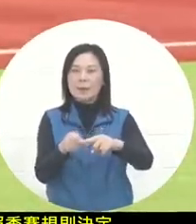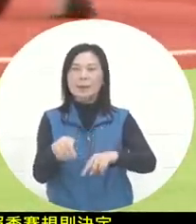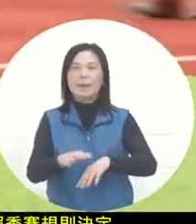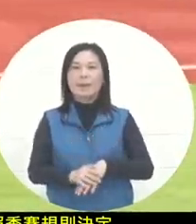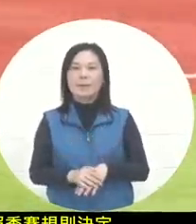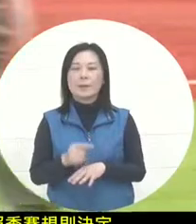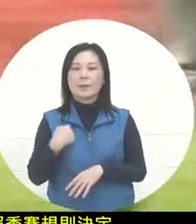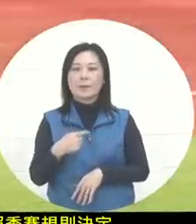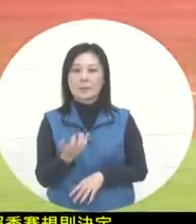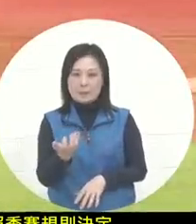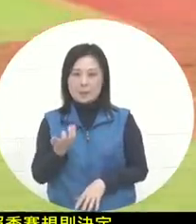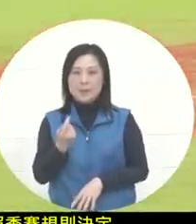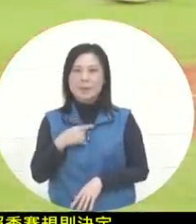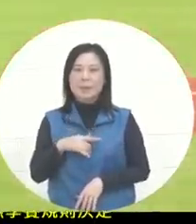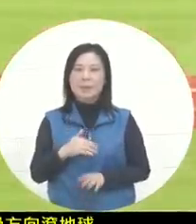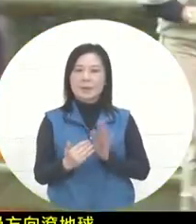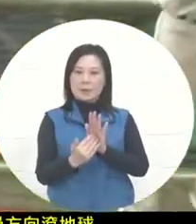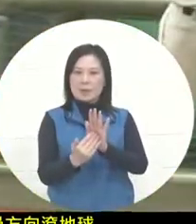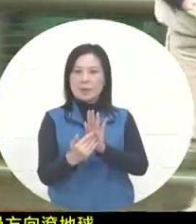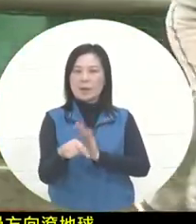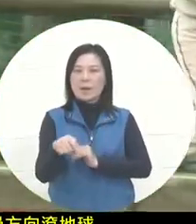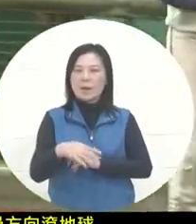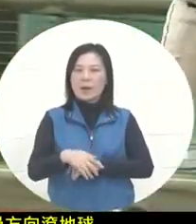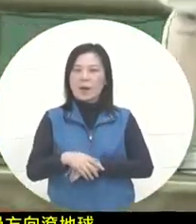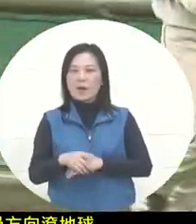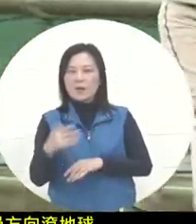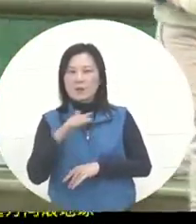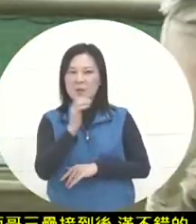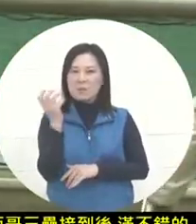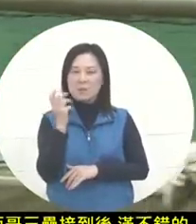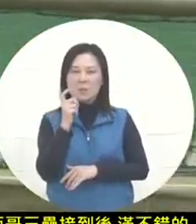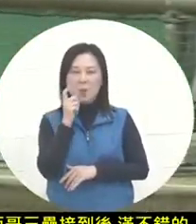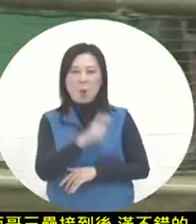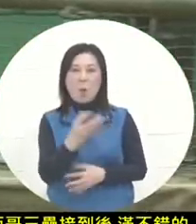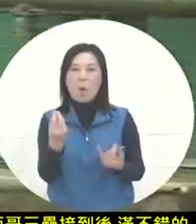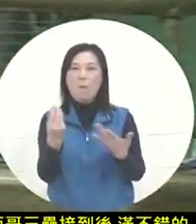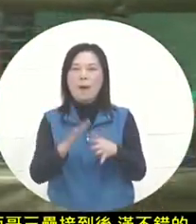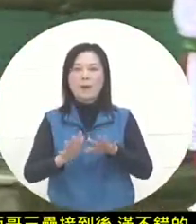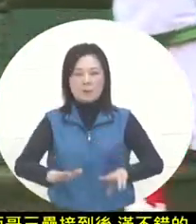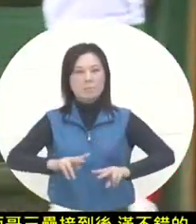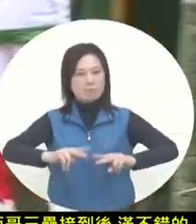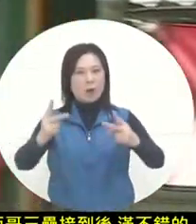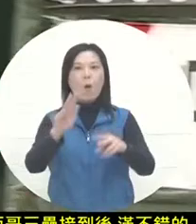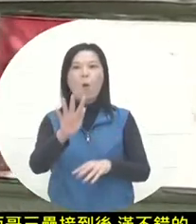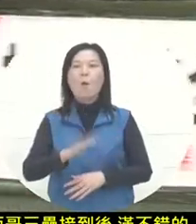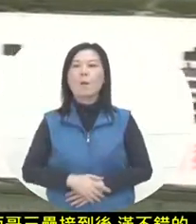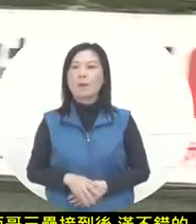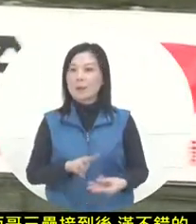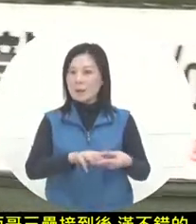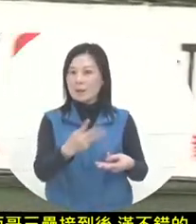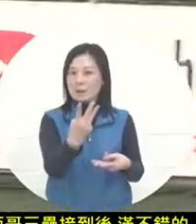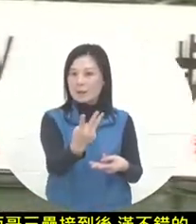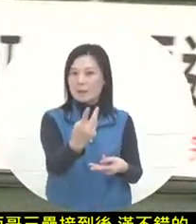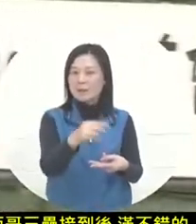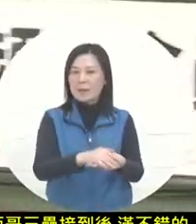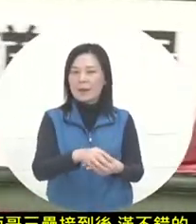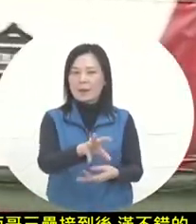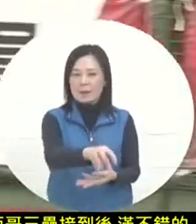the back of the hand that occurred in the early stage is unstable. The problem seems to have been significantly improved. After receiving the triple ground ball, the three teams